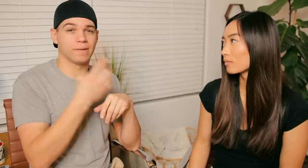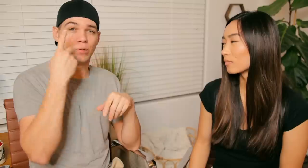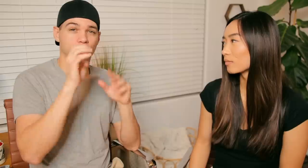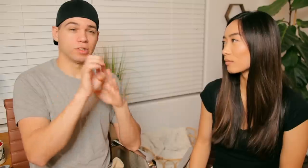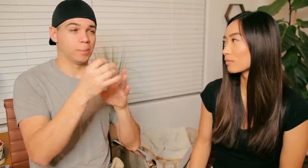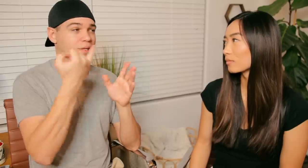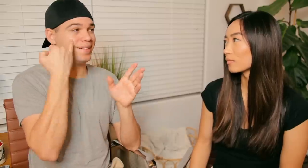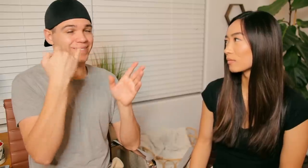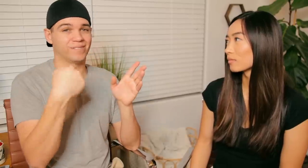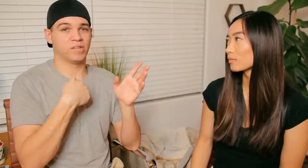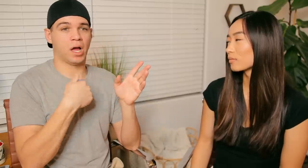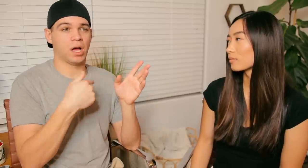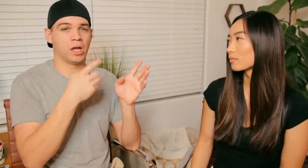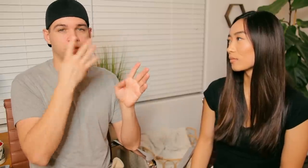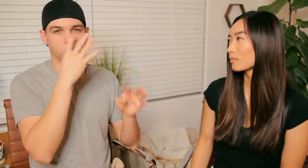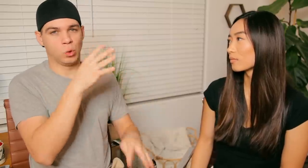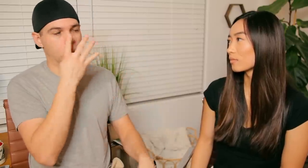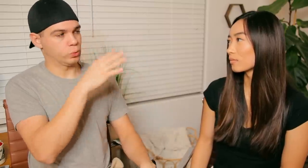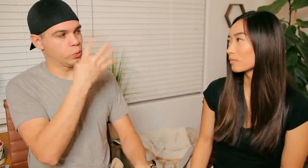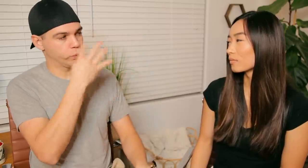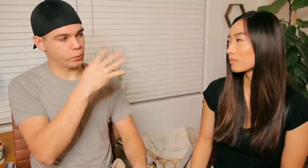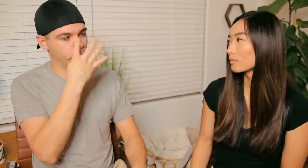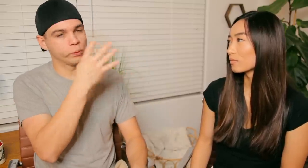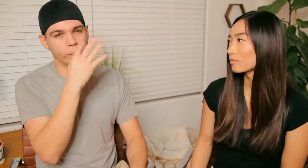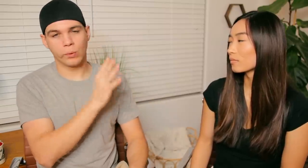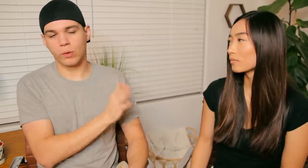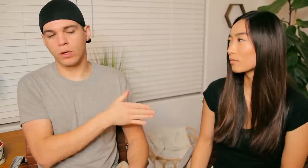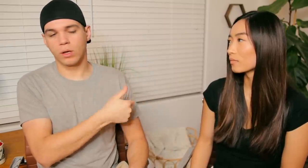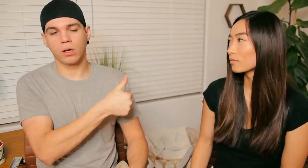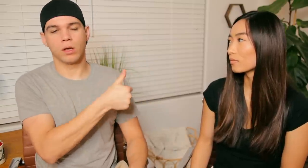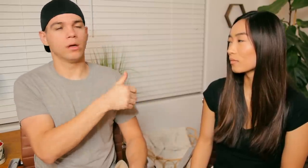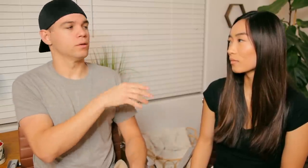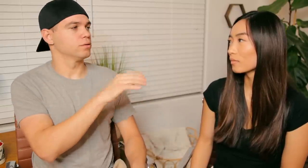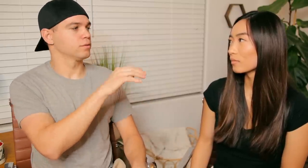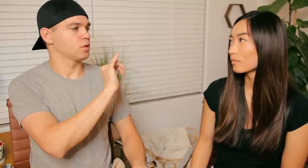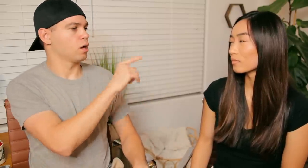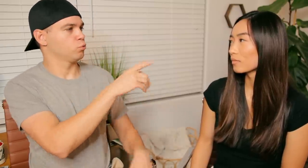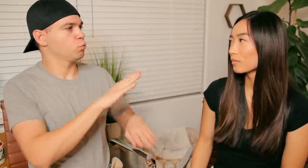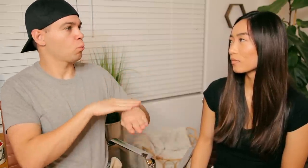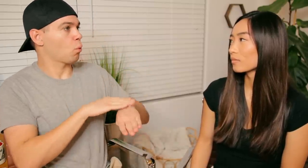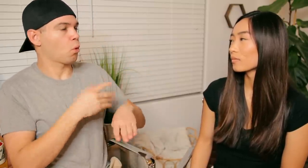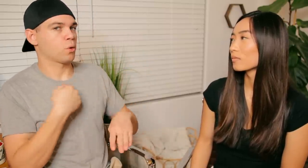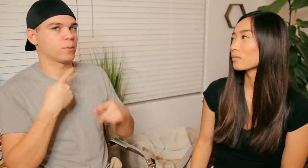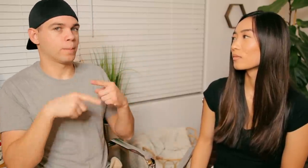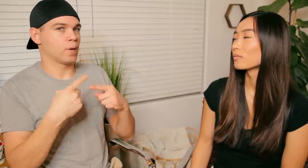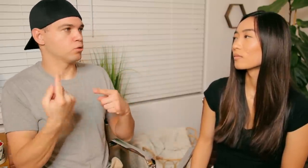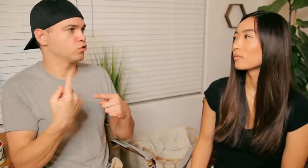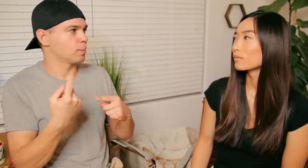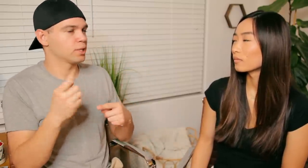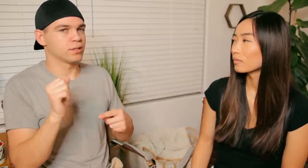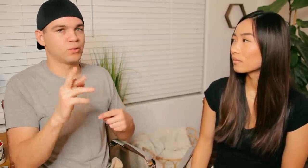For example if I'm ignoring her while you're trying to warn me about something or